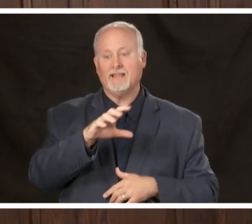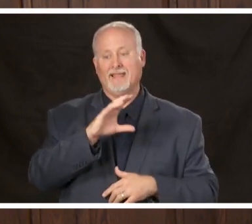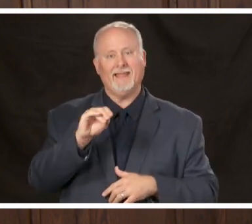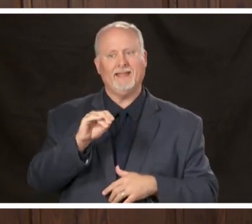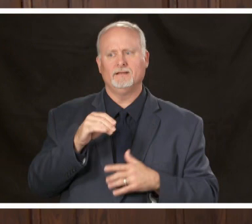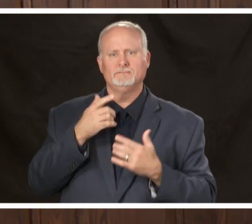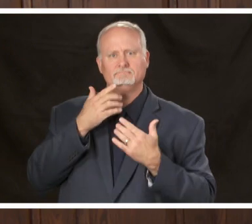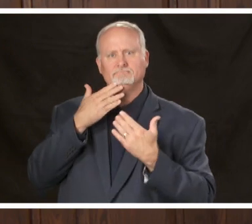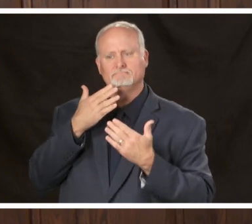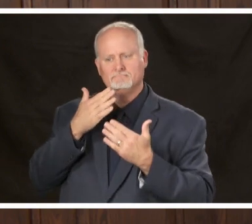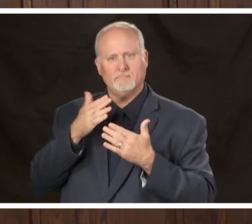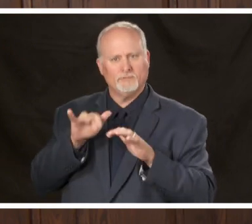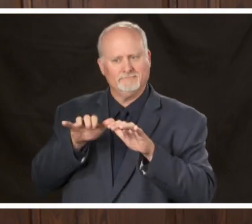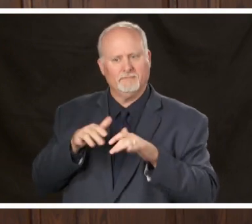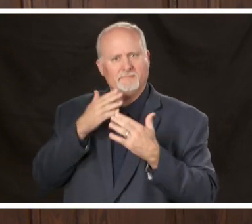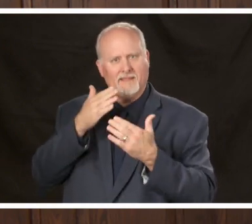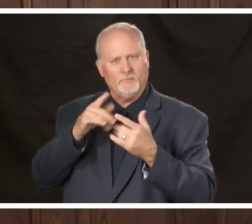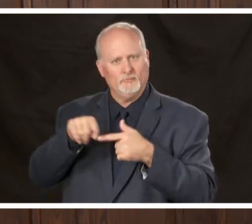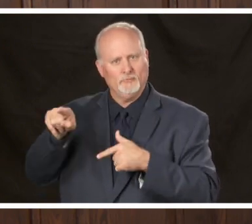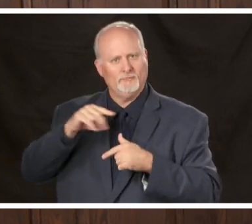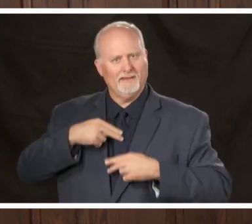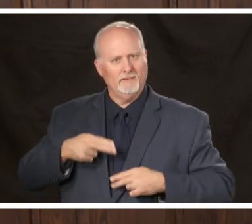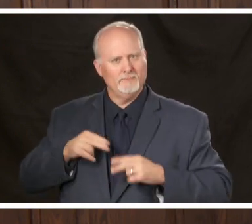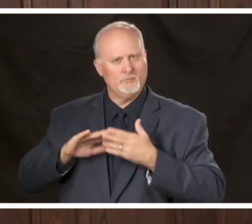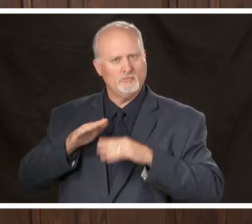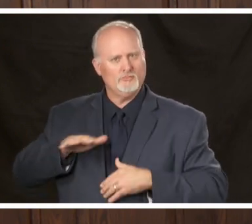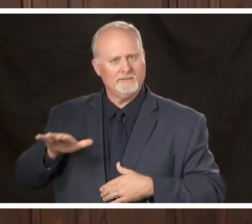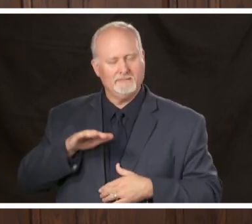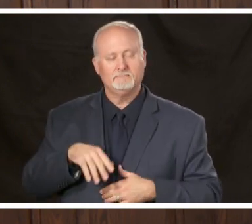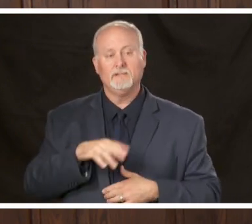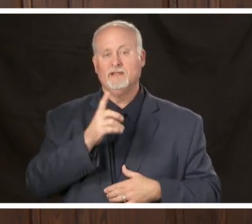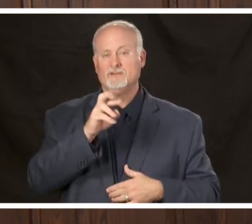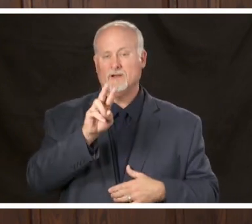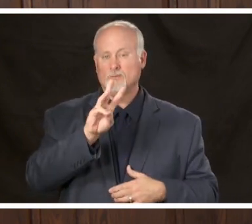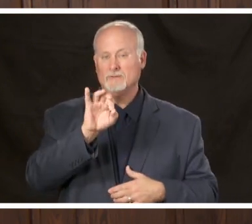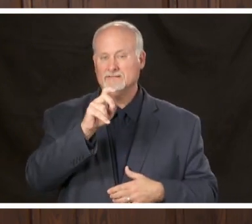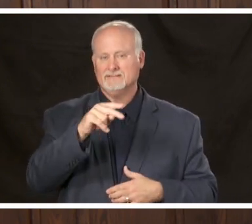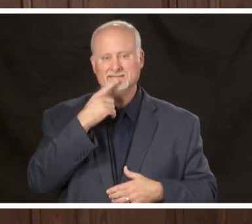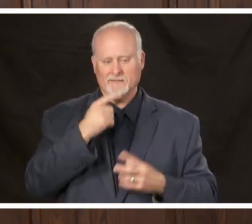health care community also as dr. Wilson mentioned earlier the two locations for